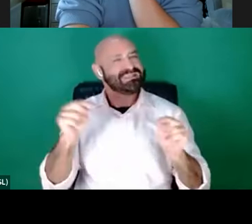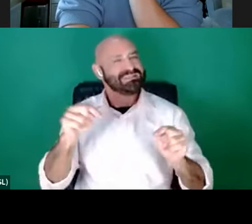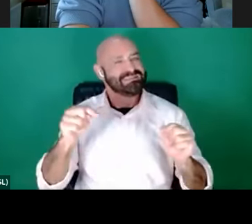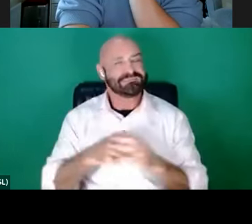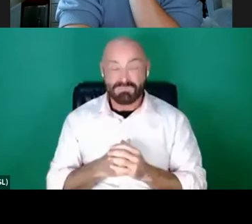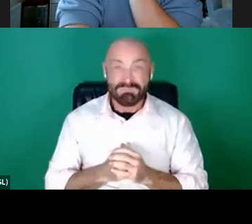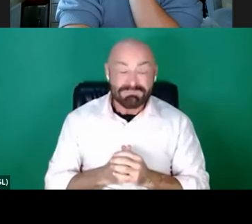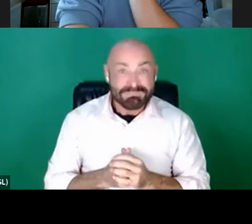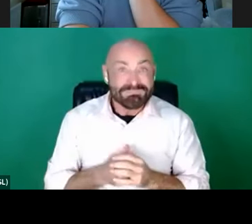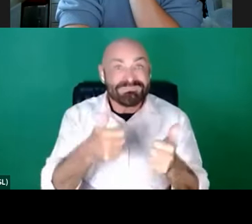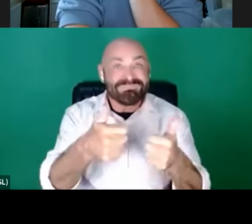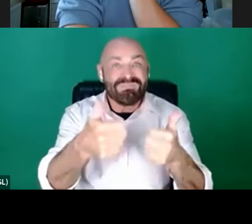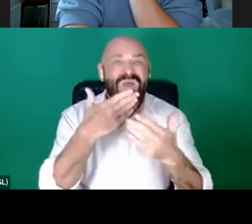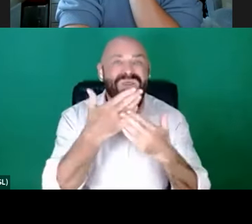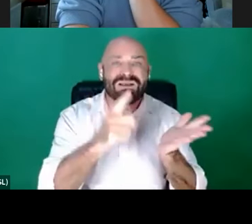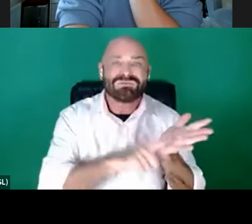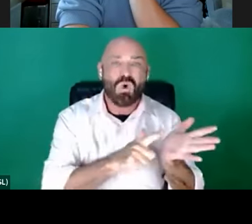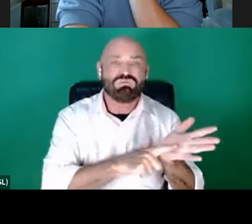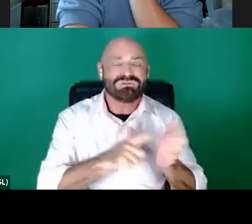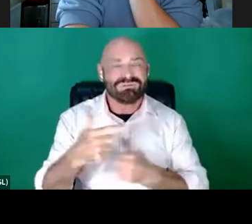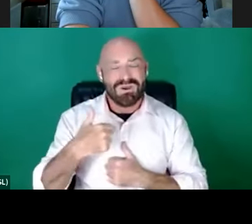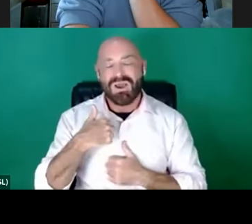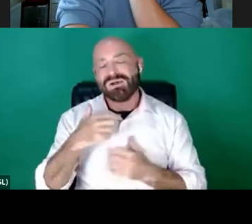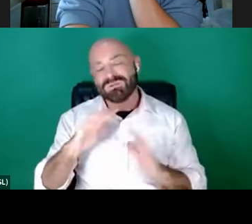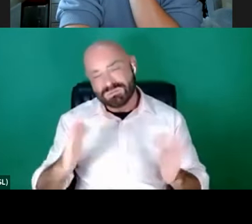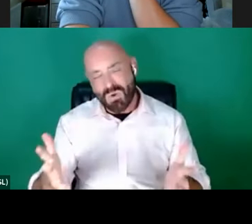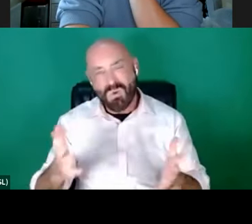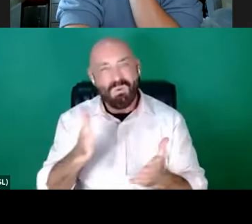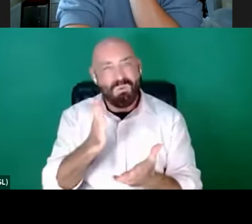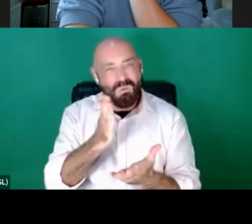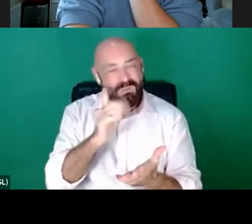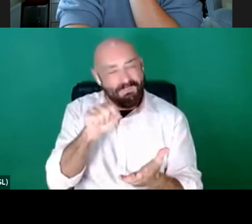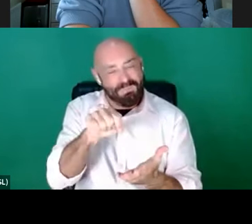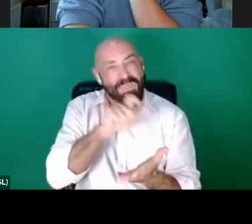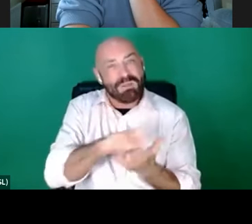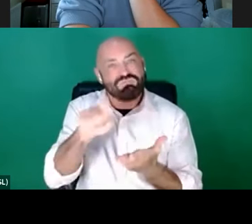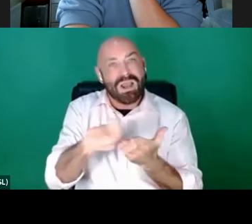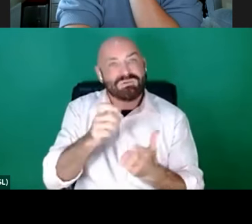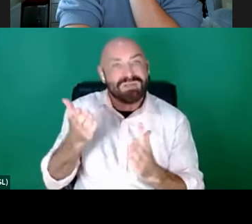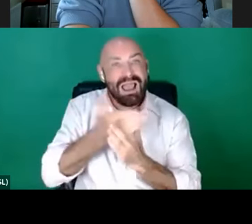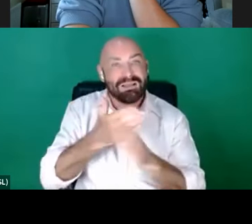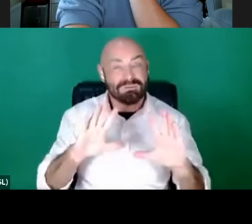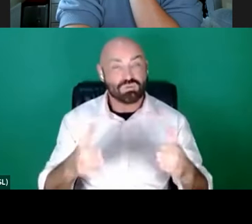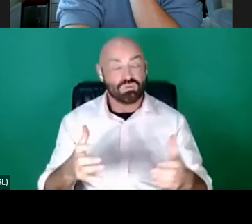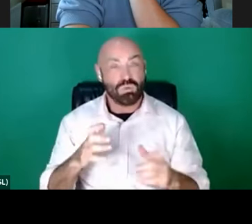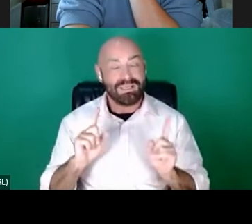Absolutely. Thanks, Laurence. In essence, the Writers' Access Group is a creative training